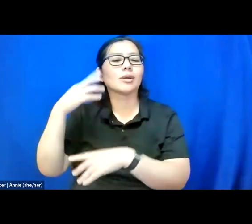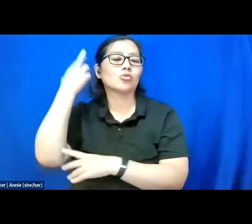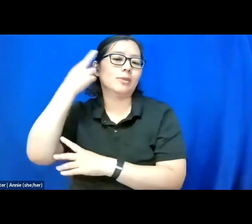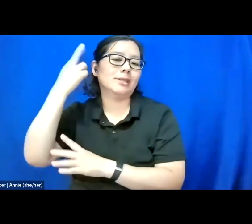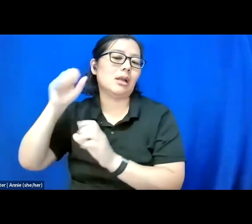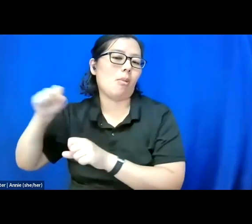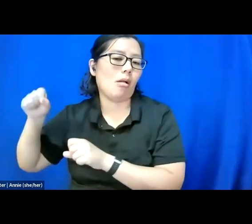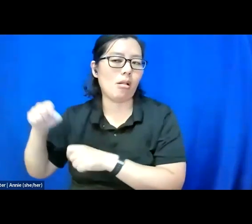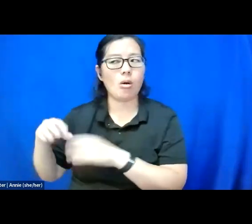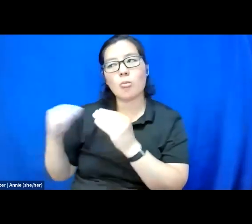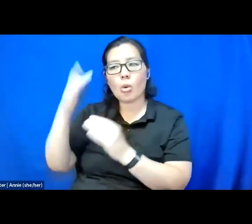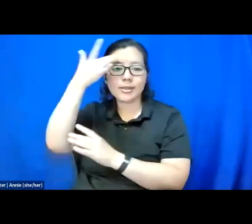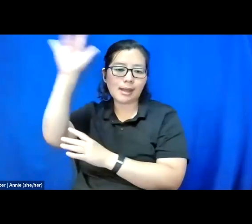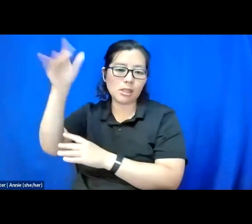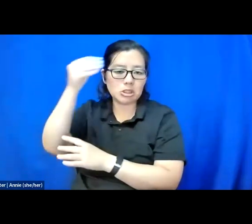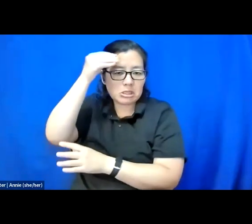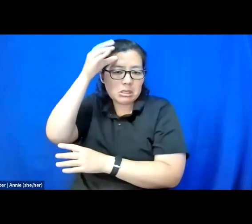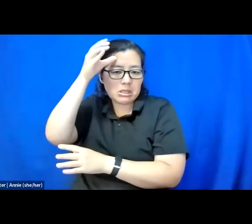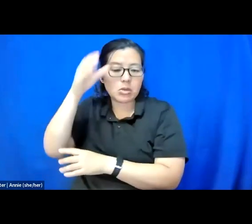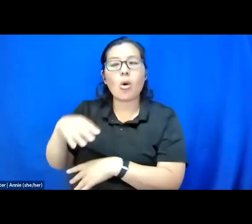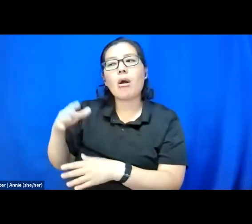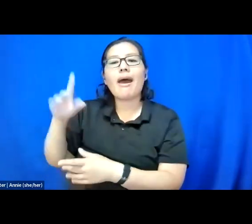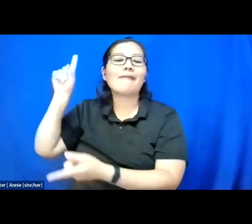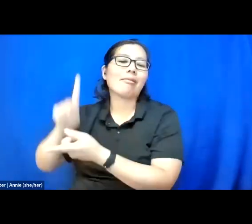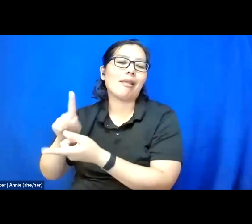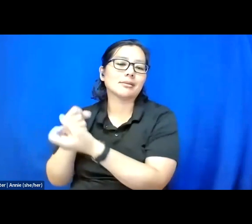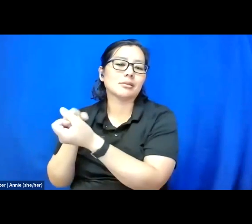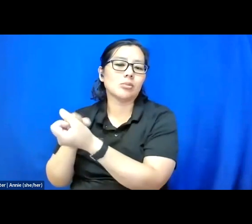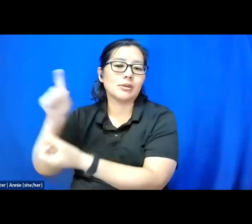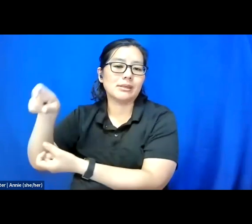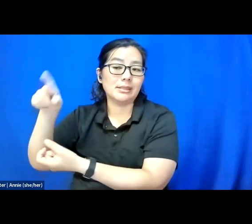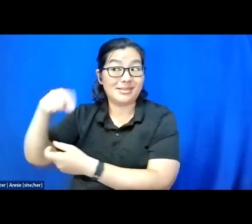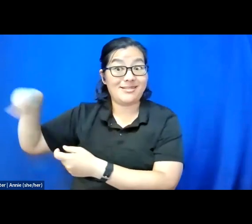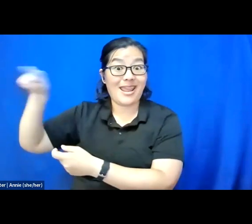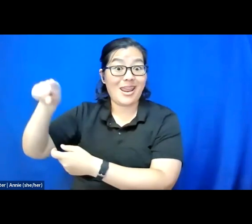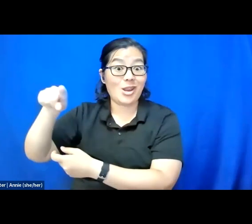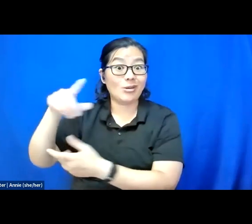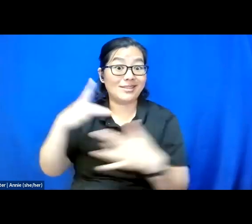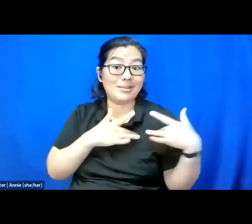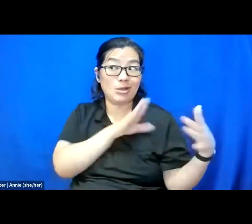as more intelligent or have less support needs are the ones that are given the mic most,